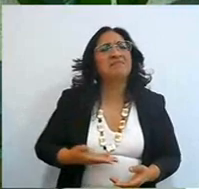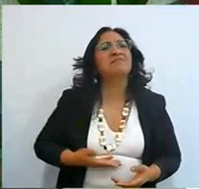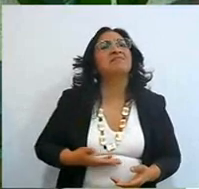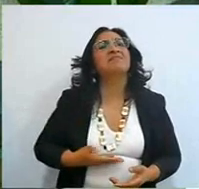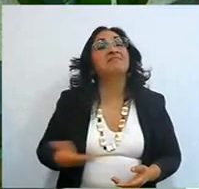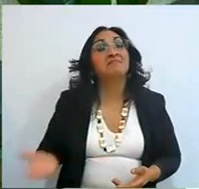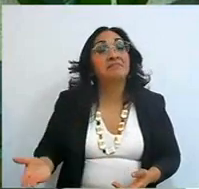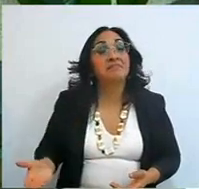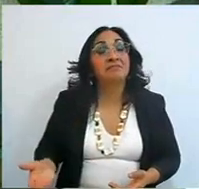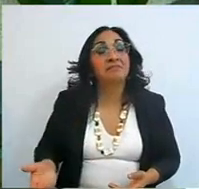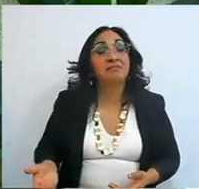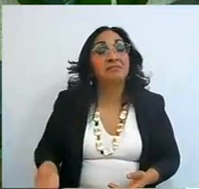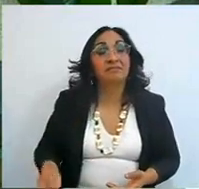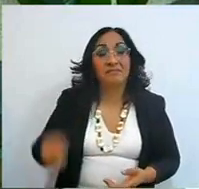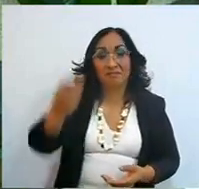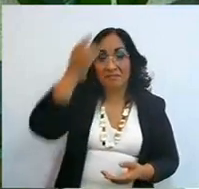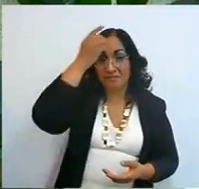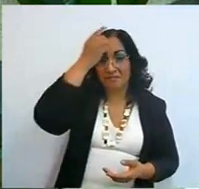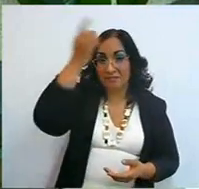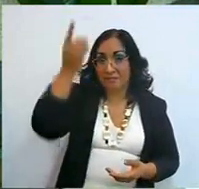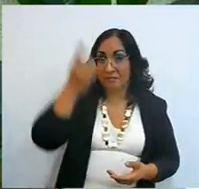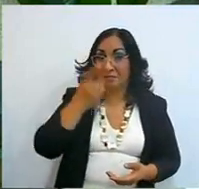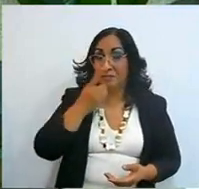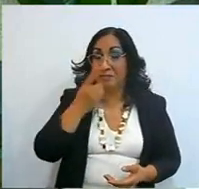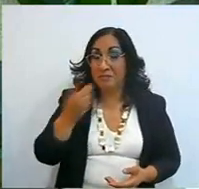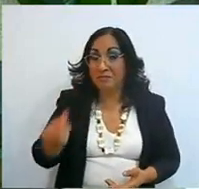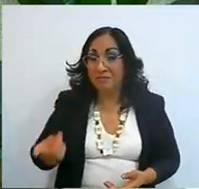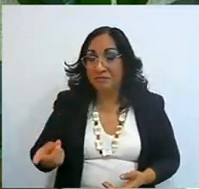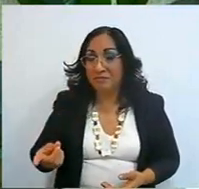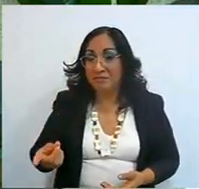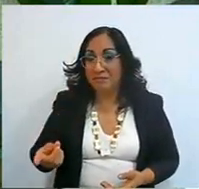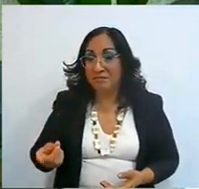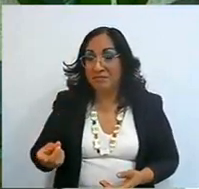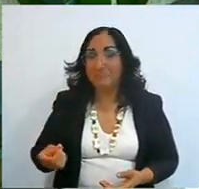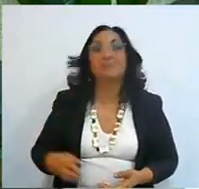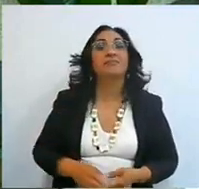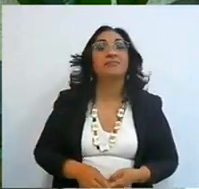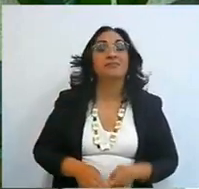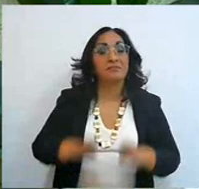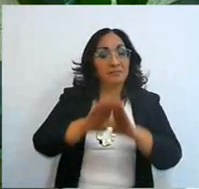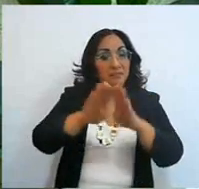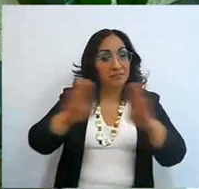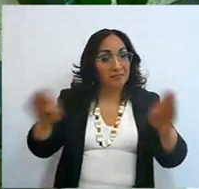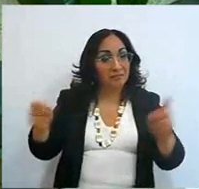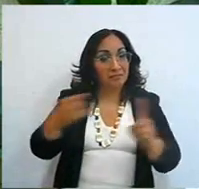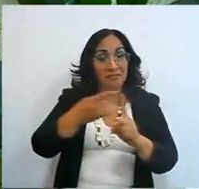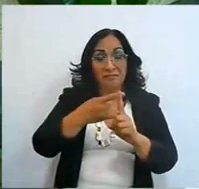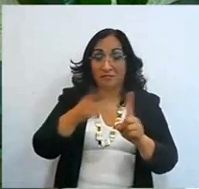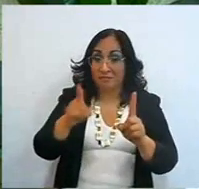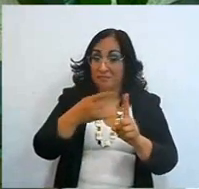the Lord says here, the Lord opens this door for you, and only God can get you out,